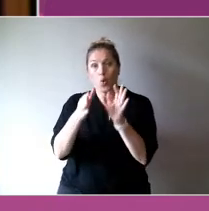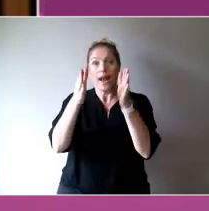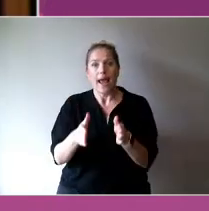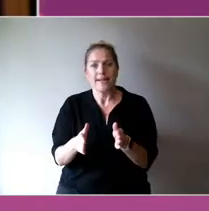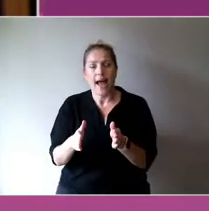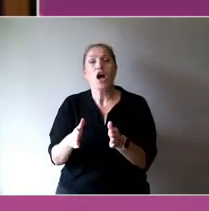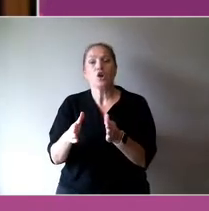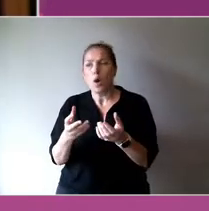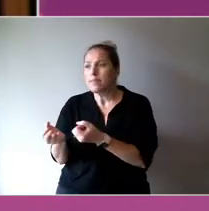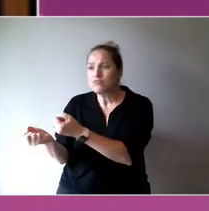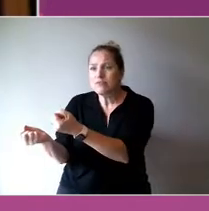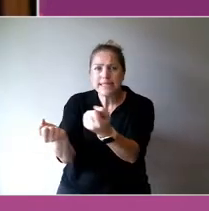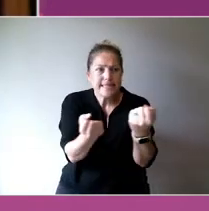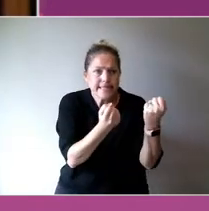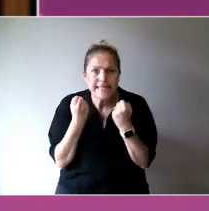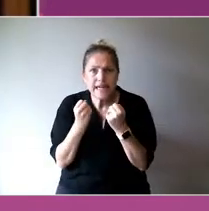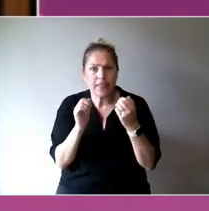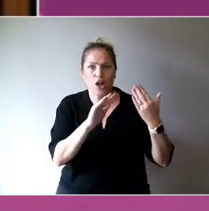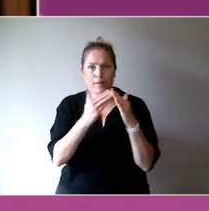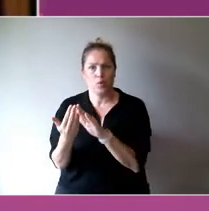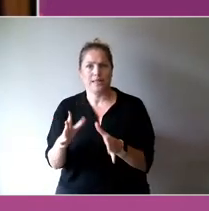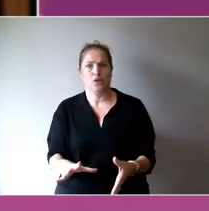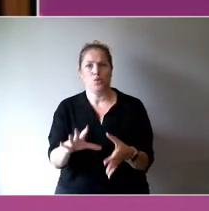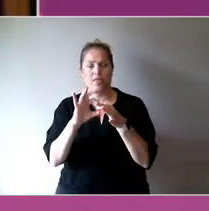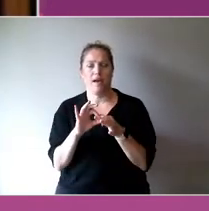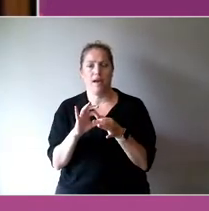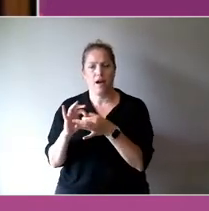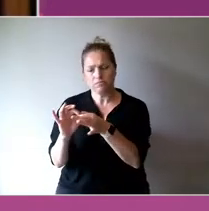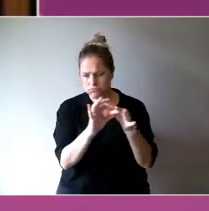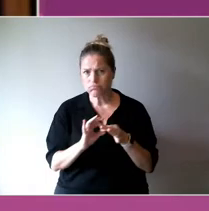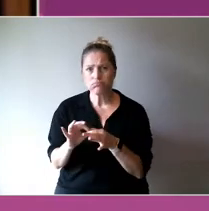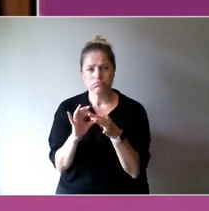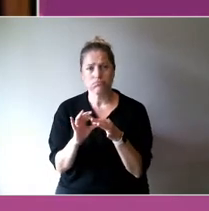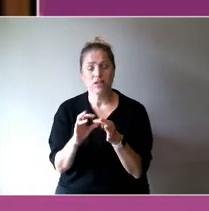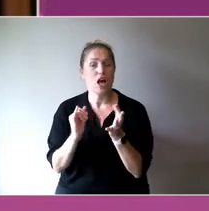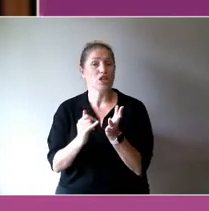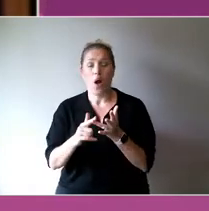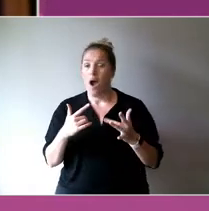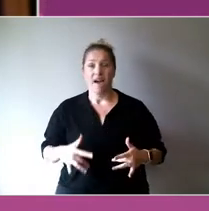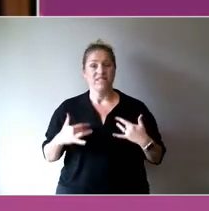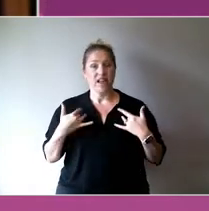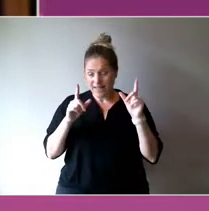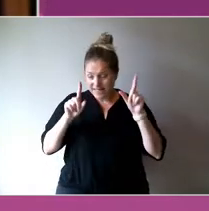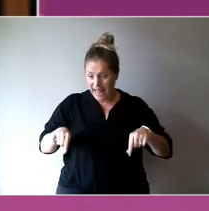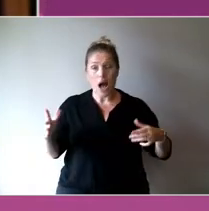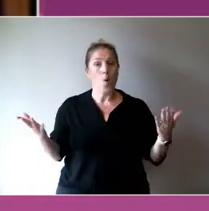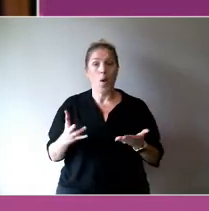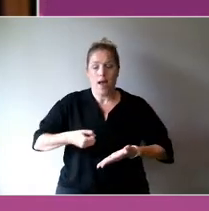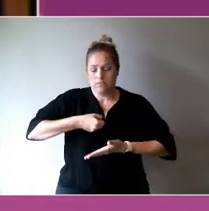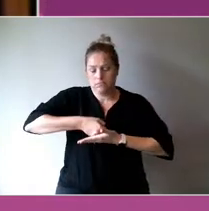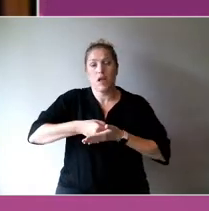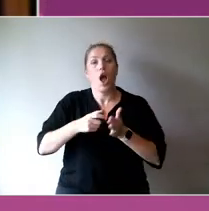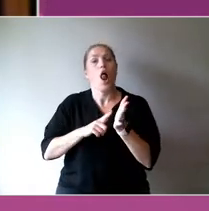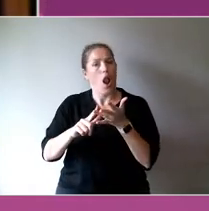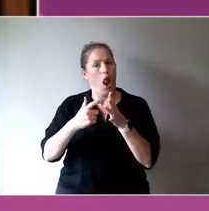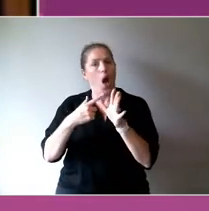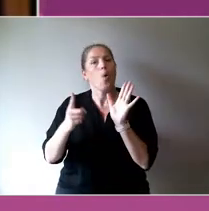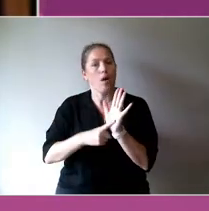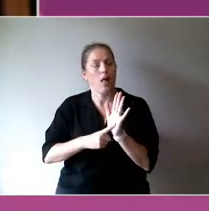Anywhere where you want to do systemic change I think, work at all levels, go regional, but locally developed solutions are essential.